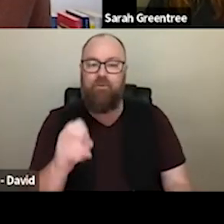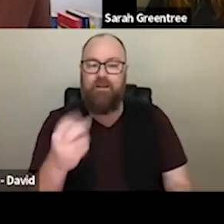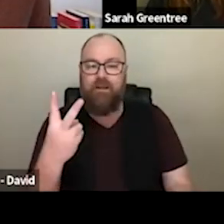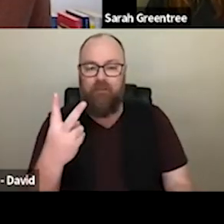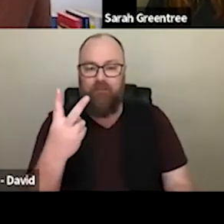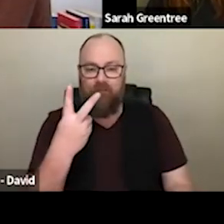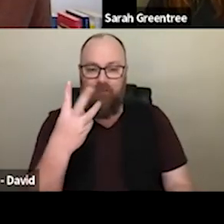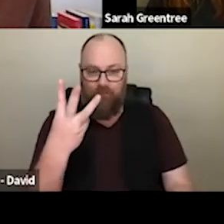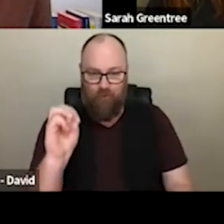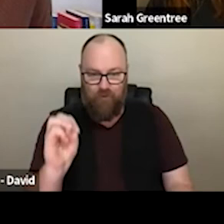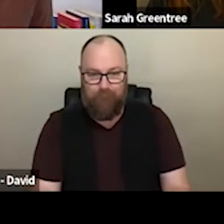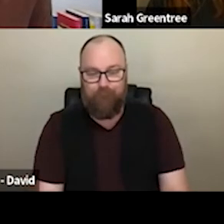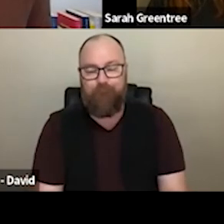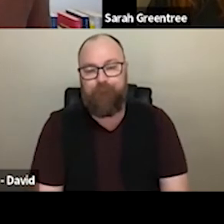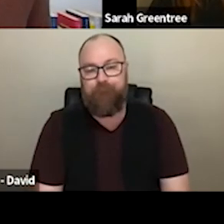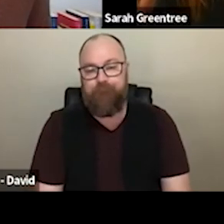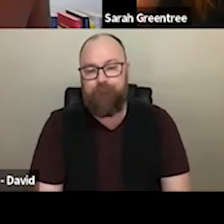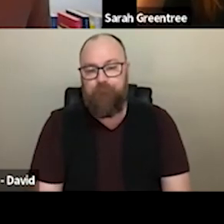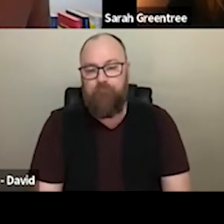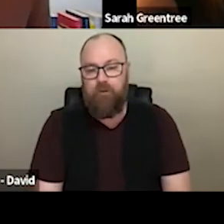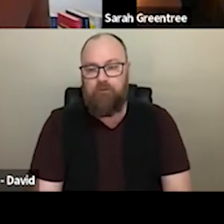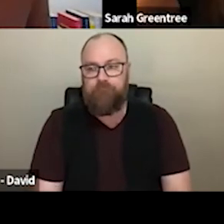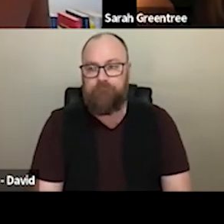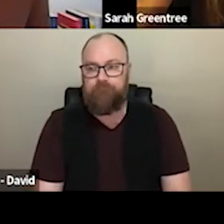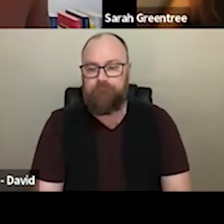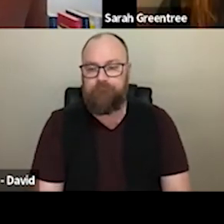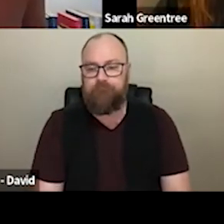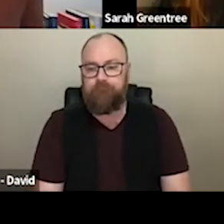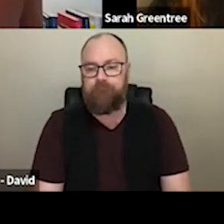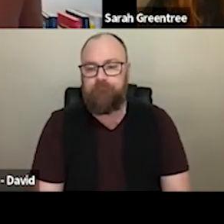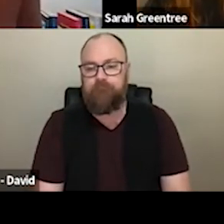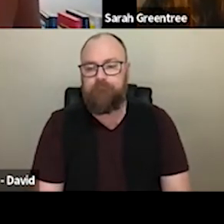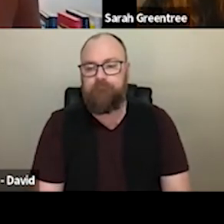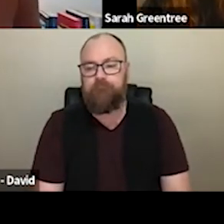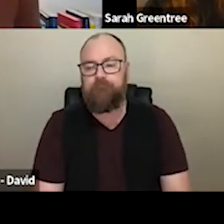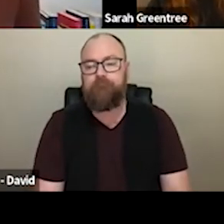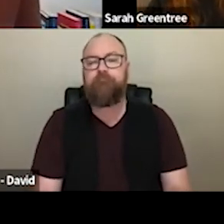the processes or decision making in this round come on as so how to to talk to about where we might start in 2025, will not be how we start the following decade in 2030. So I hope that answers the question. ANDY DONOVAN: Thank you. And I also just add to that